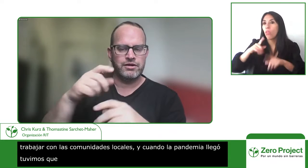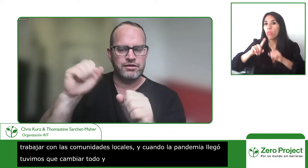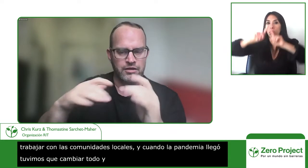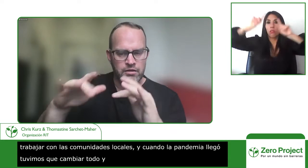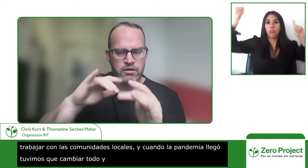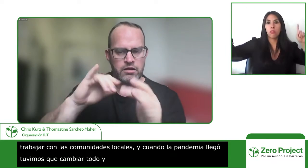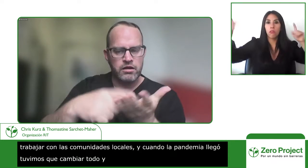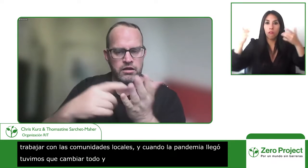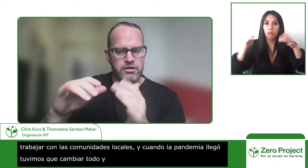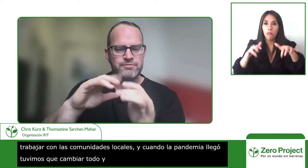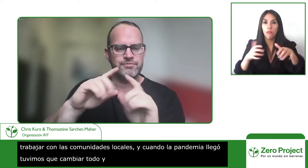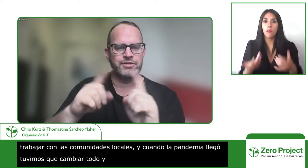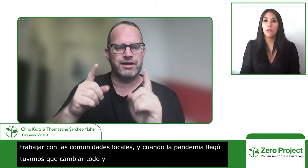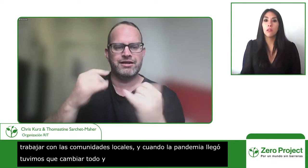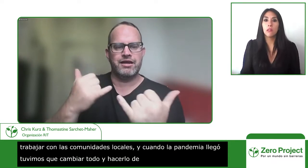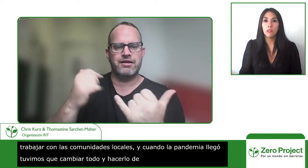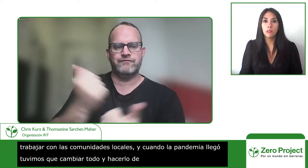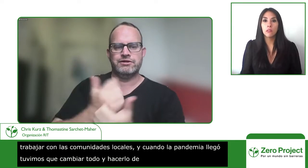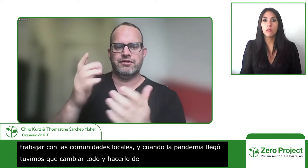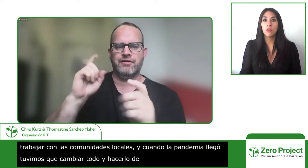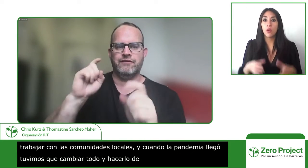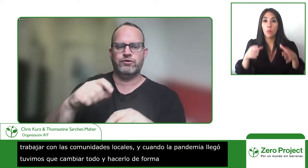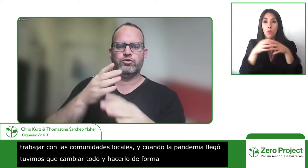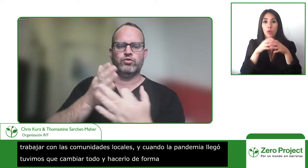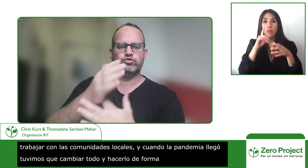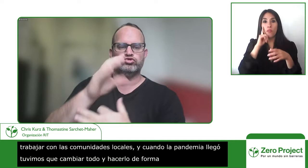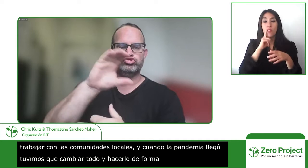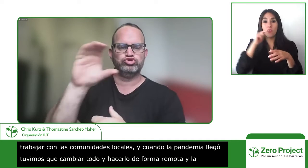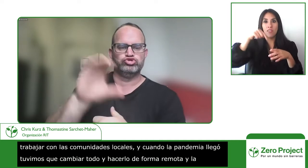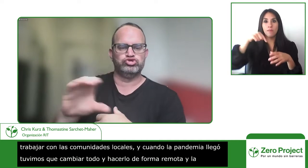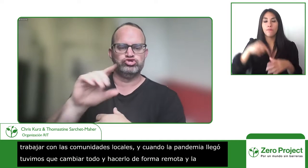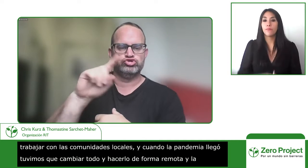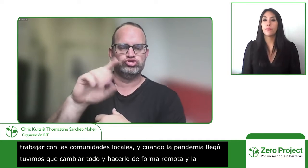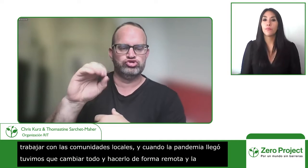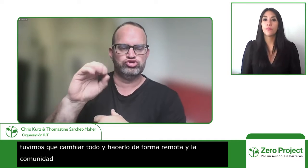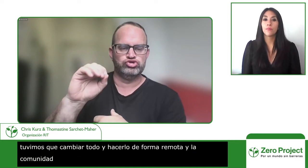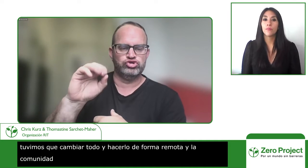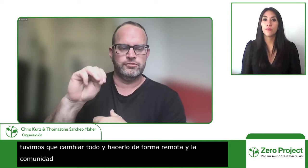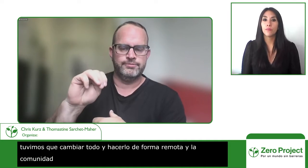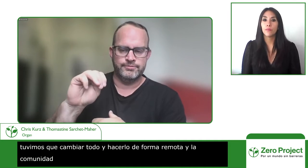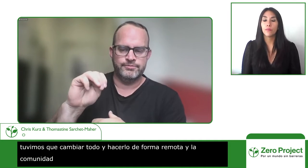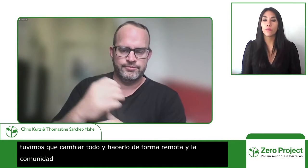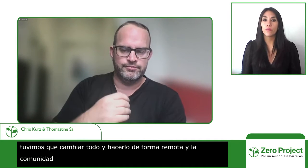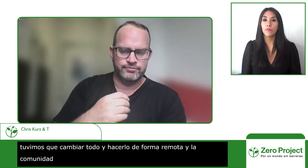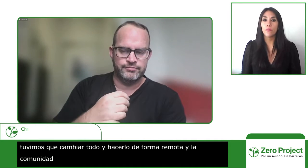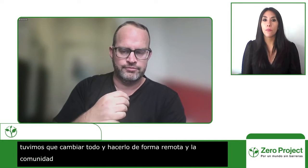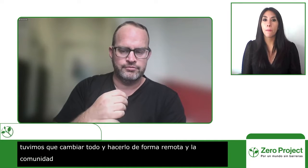type of engaging experience where they really like to be in person and interact